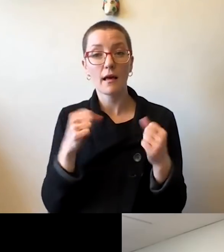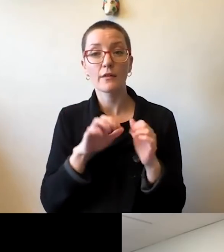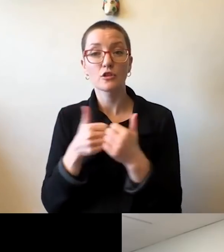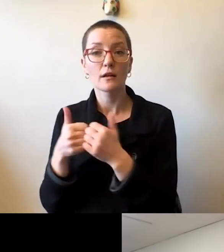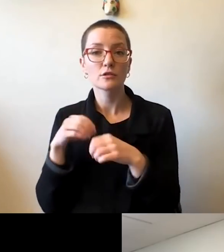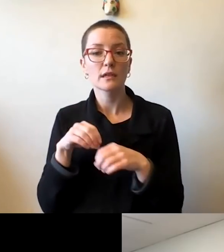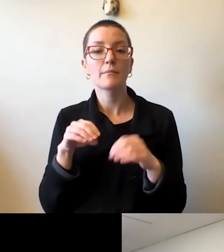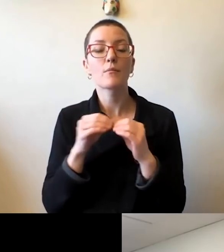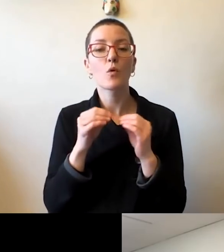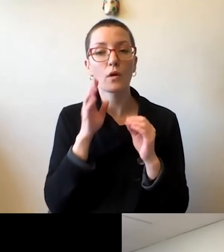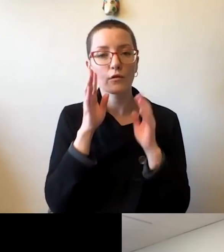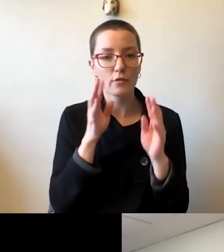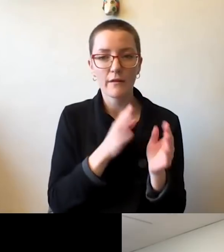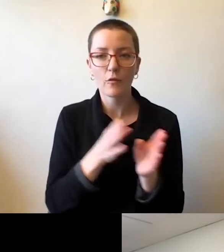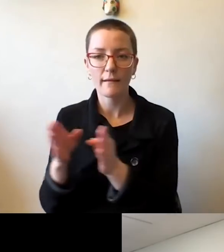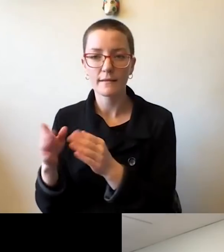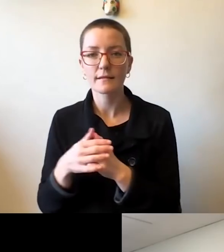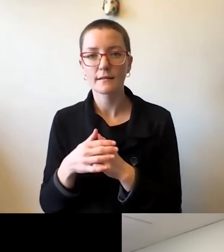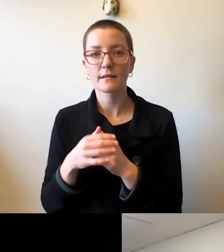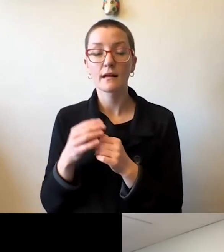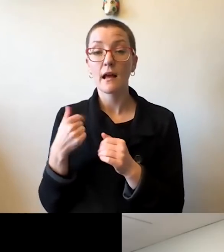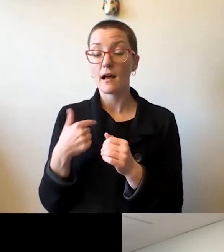So I'm very optimistic and hopeful that as we move